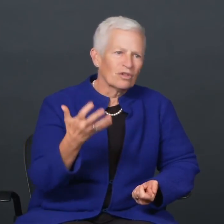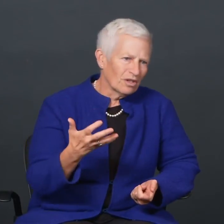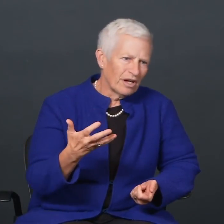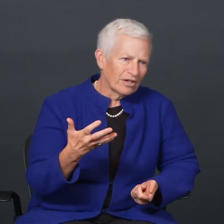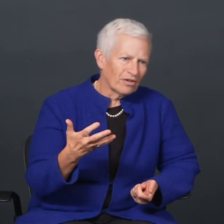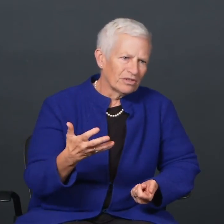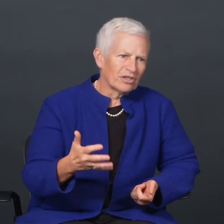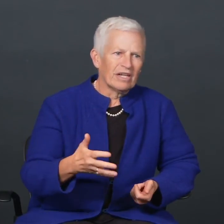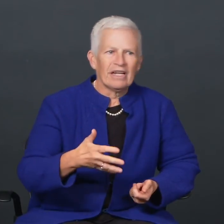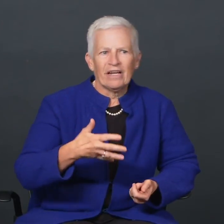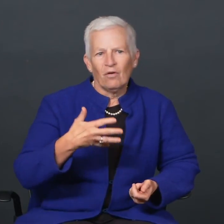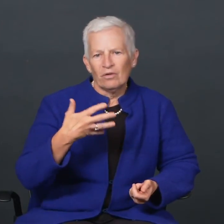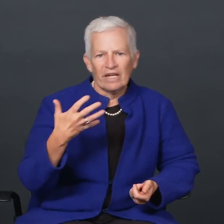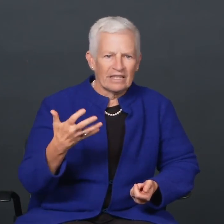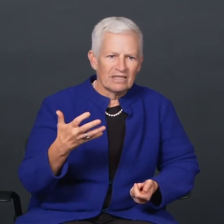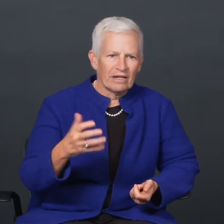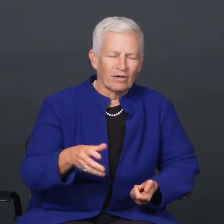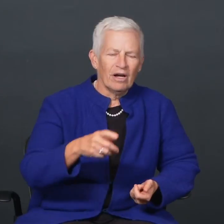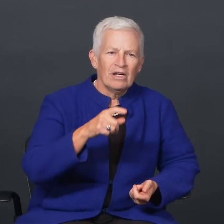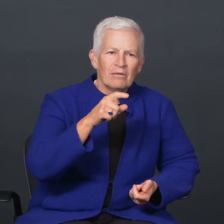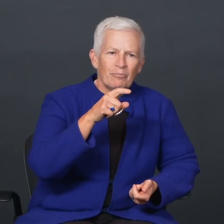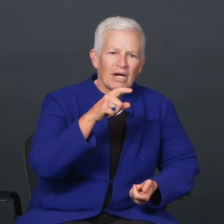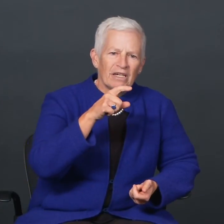journal articles are going to get old, etc.